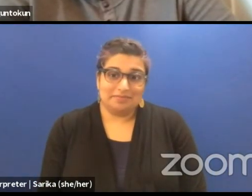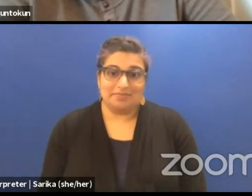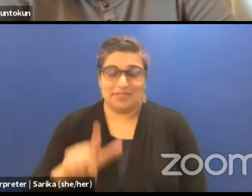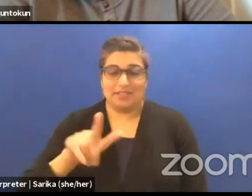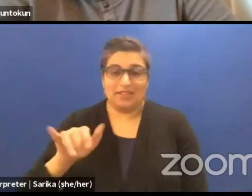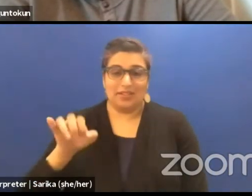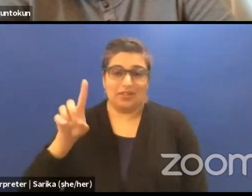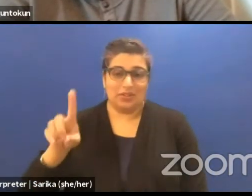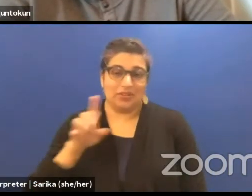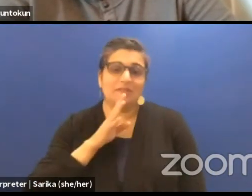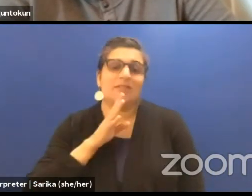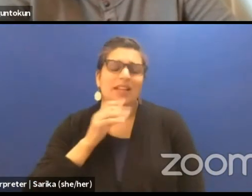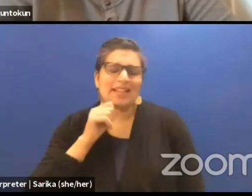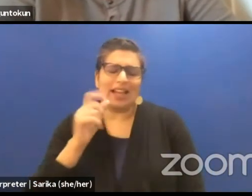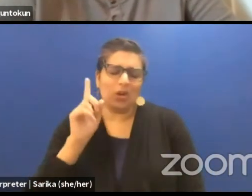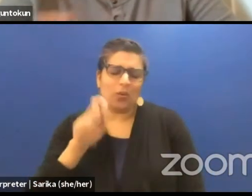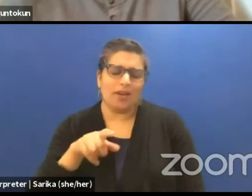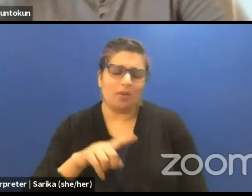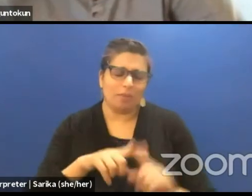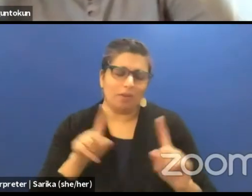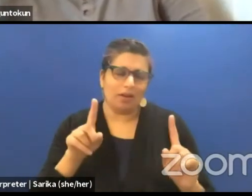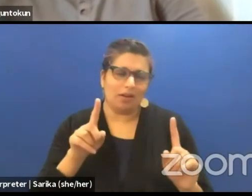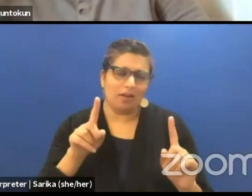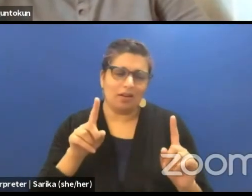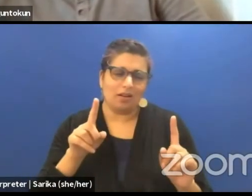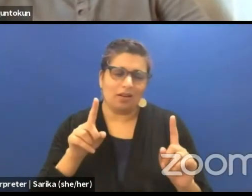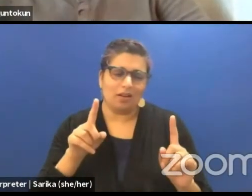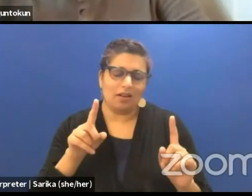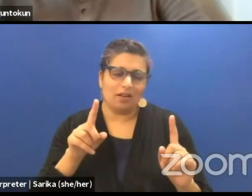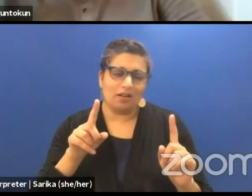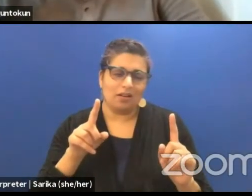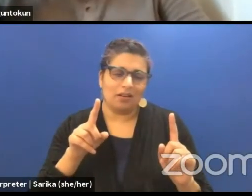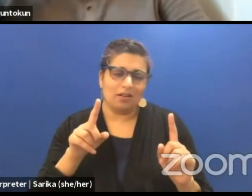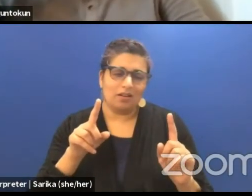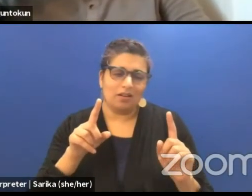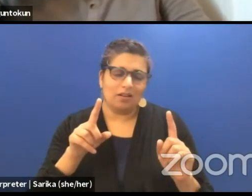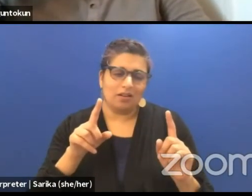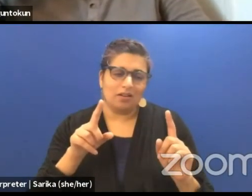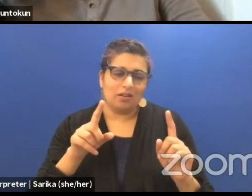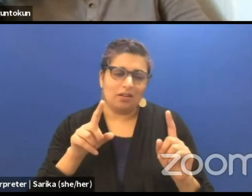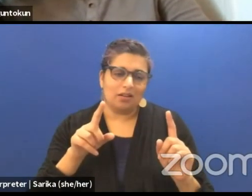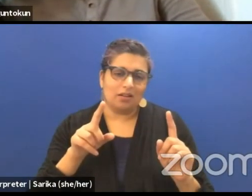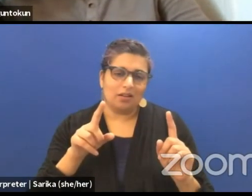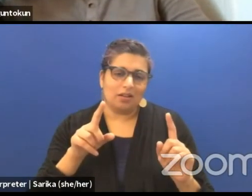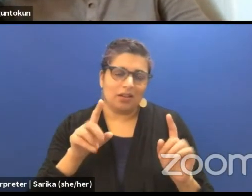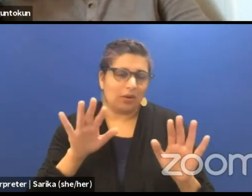For me it is not a question, but I think just a great, I'm thinking of,